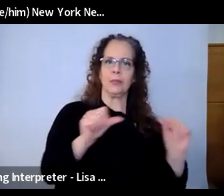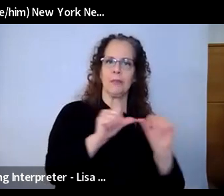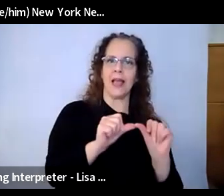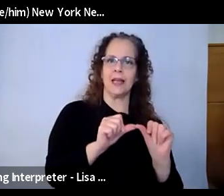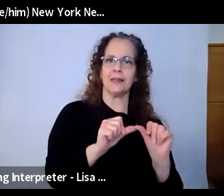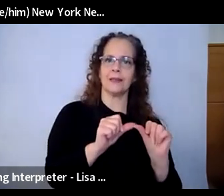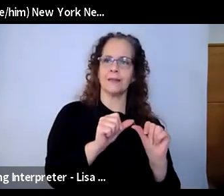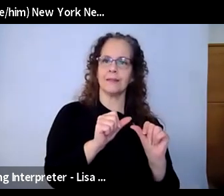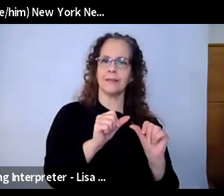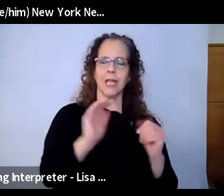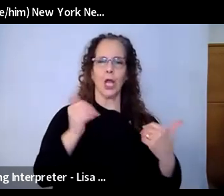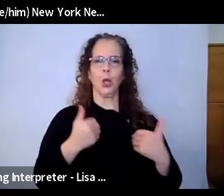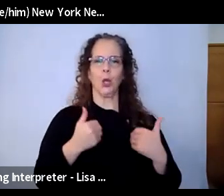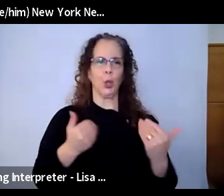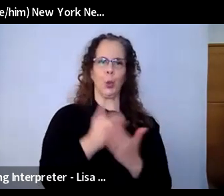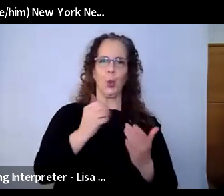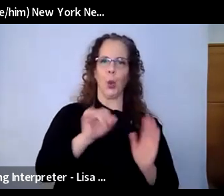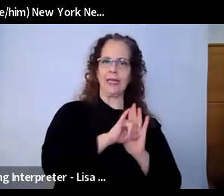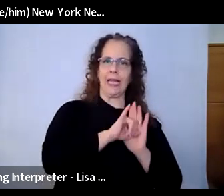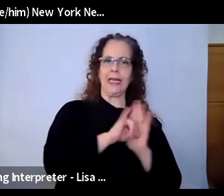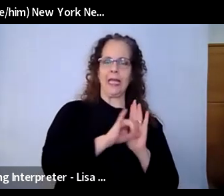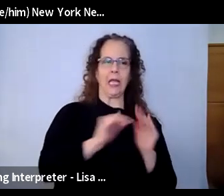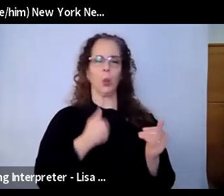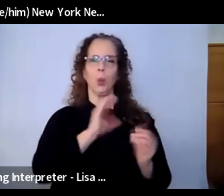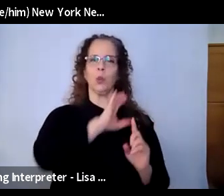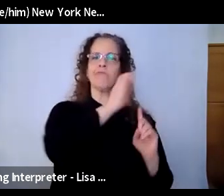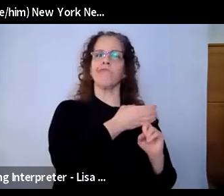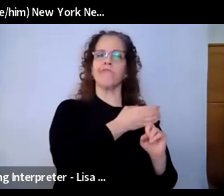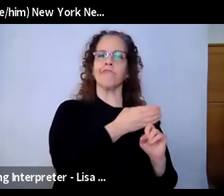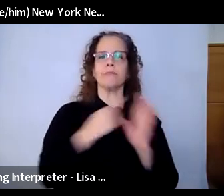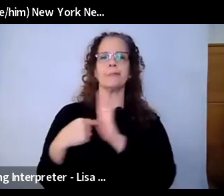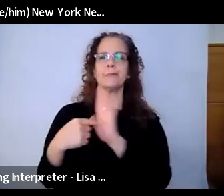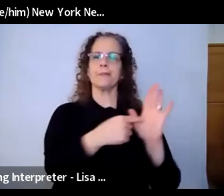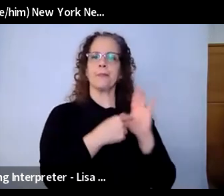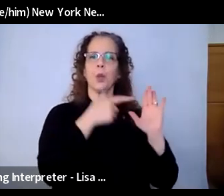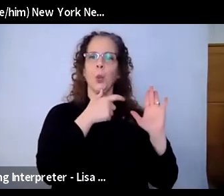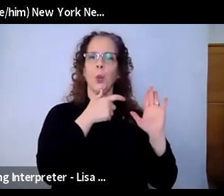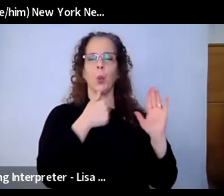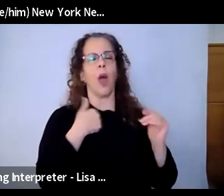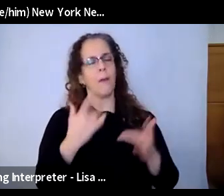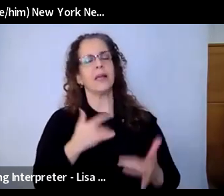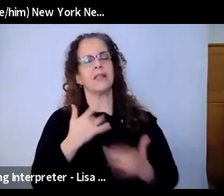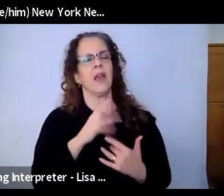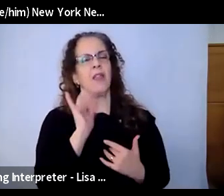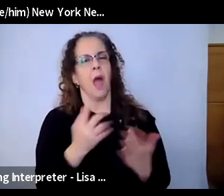in different spaces. And I'm s excited for that physical spac to be available to our student again